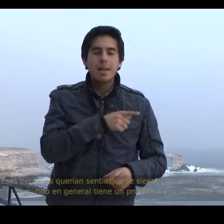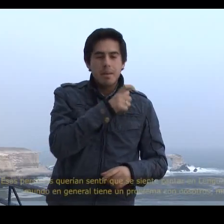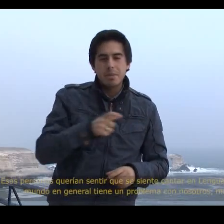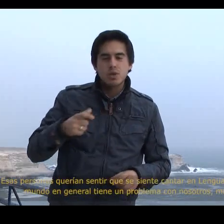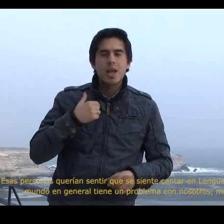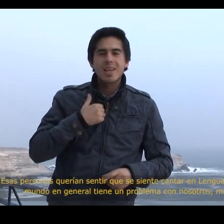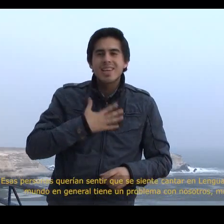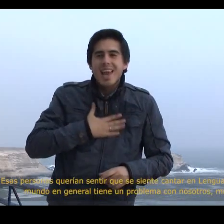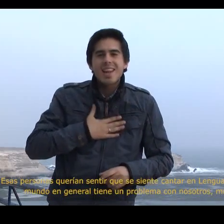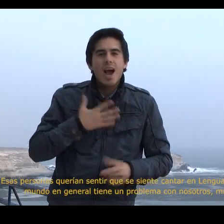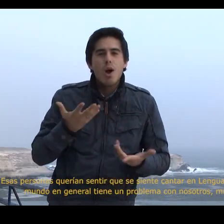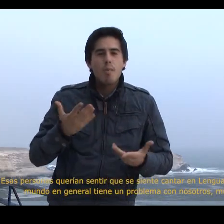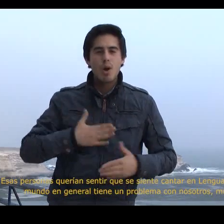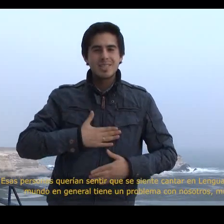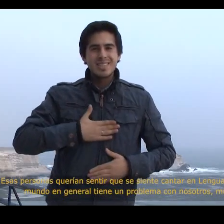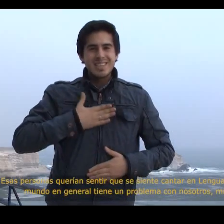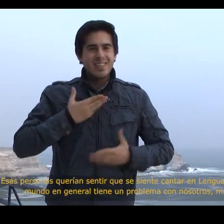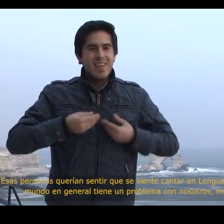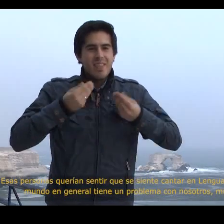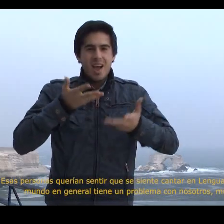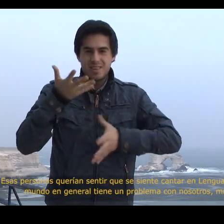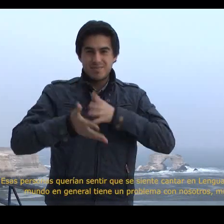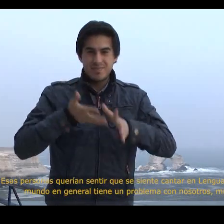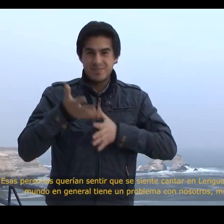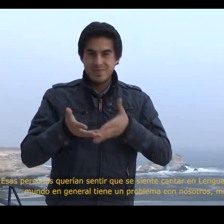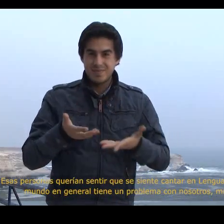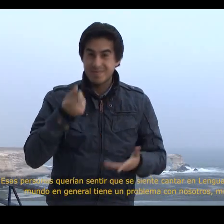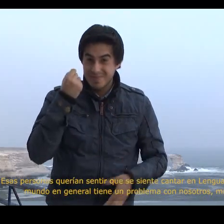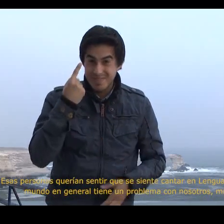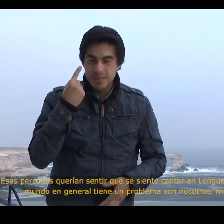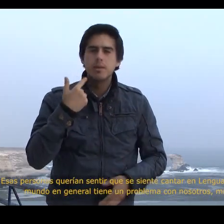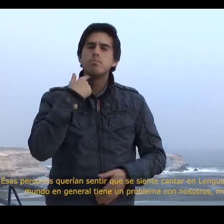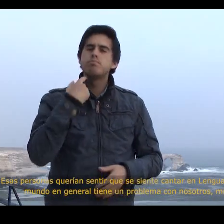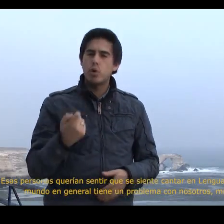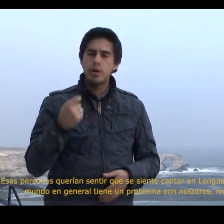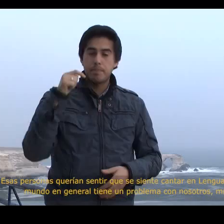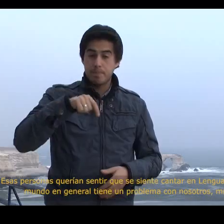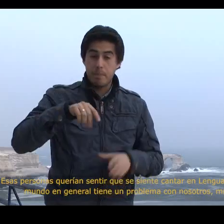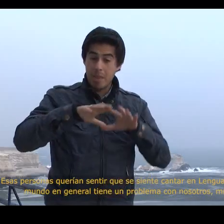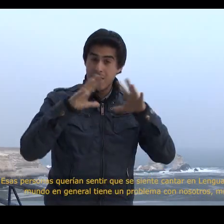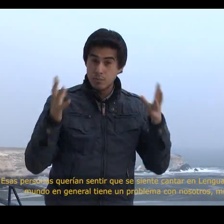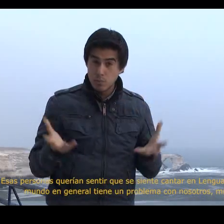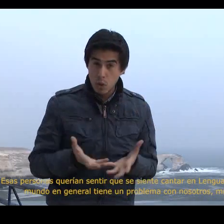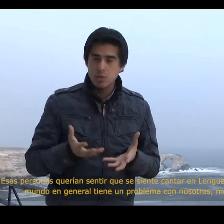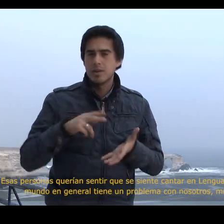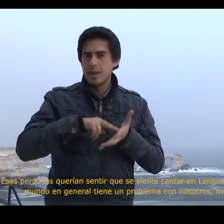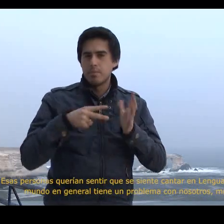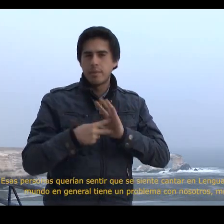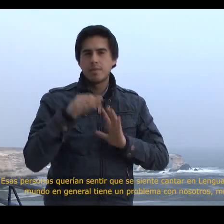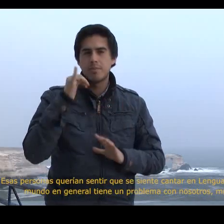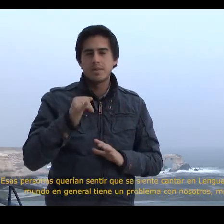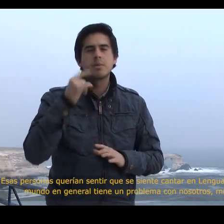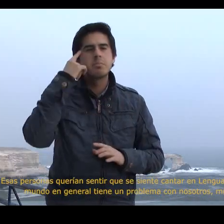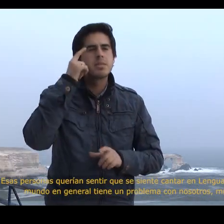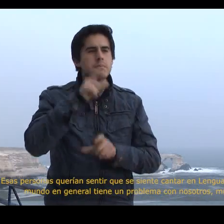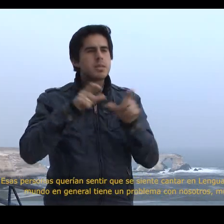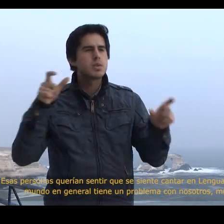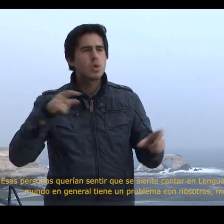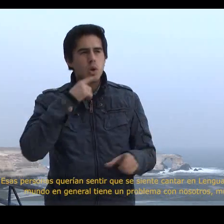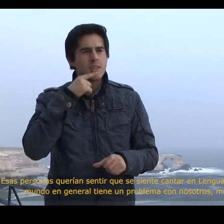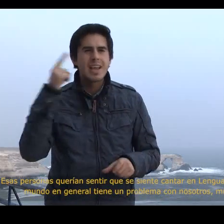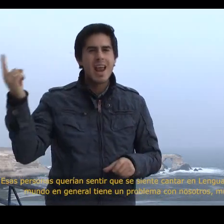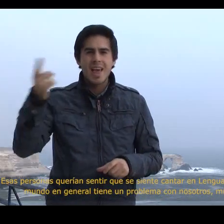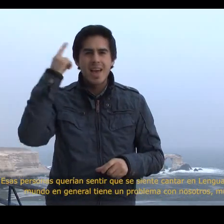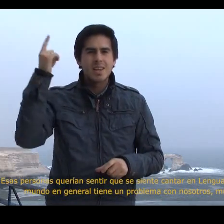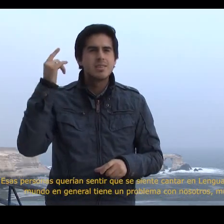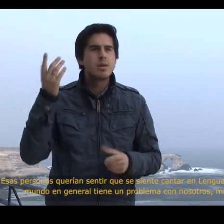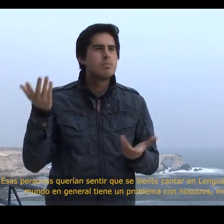They wanted to feel how it felt to sing in sign language, because this world has a problem.